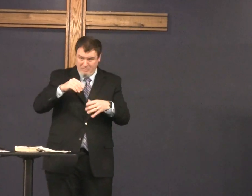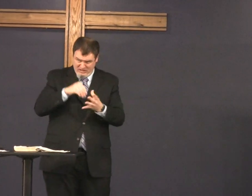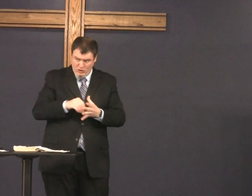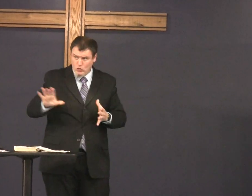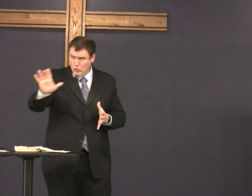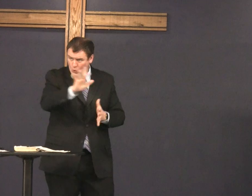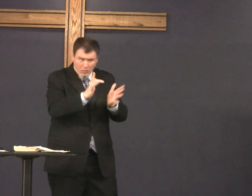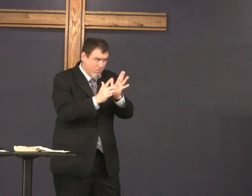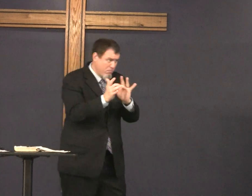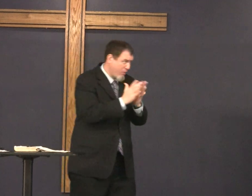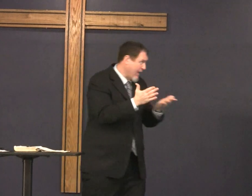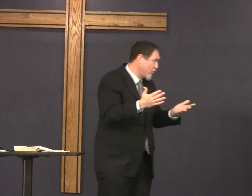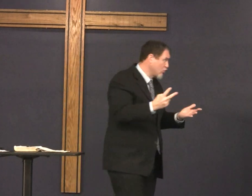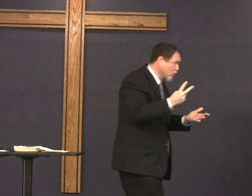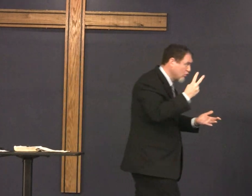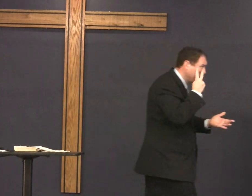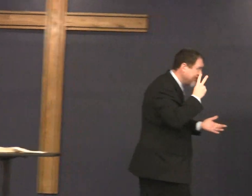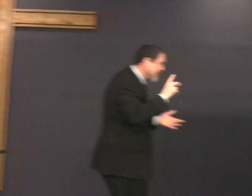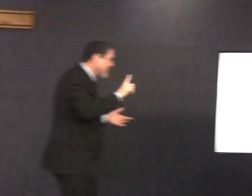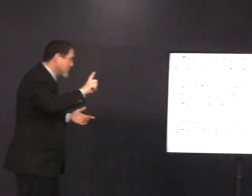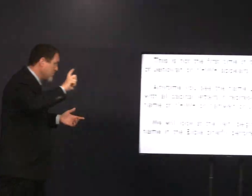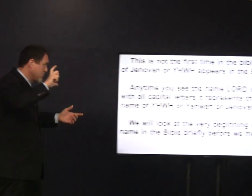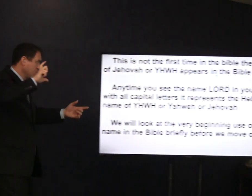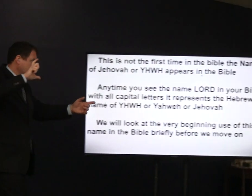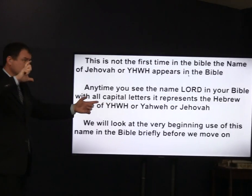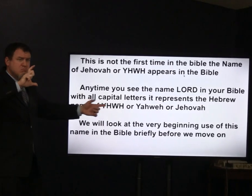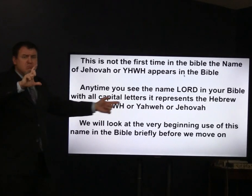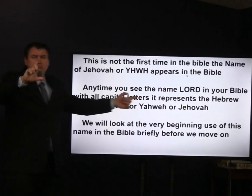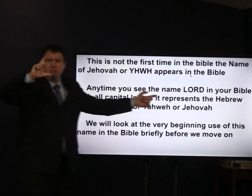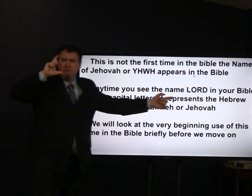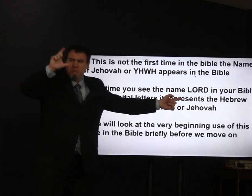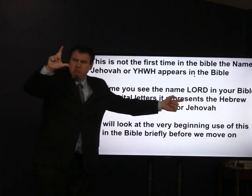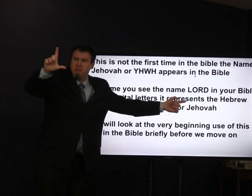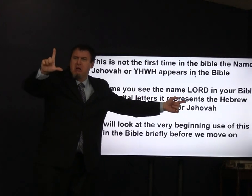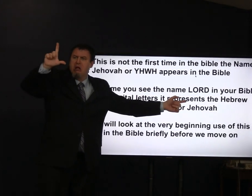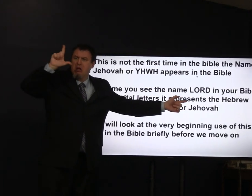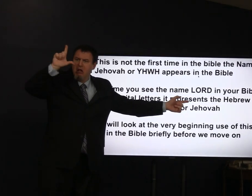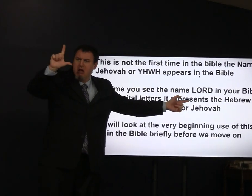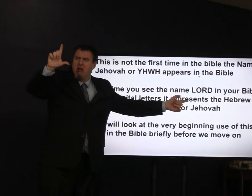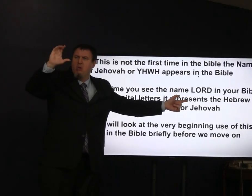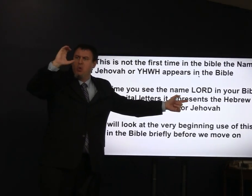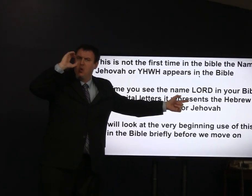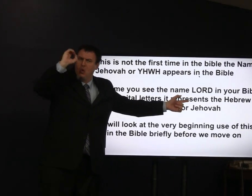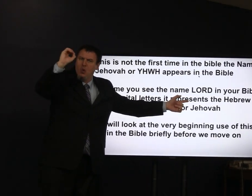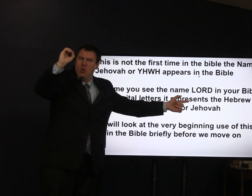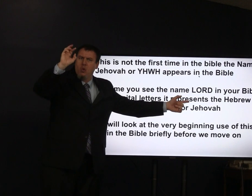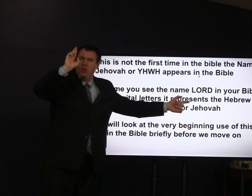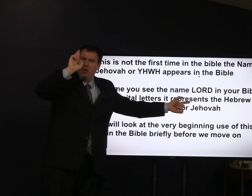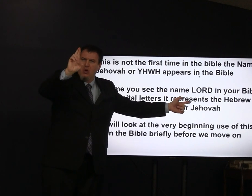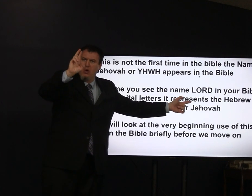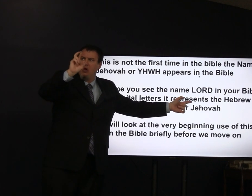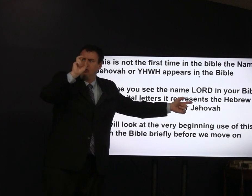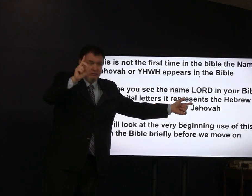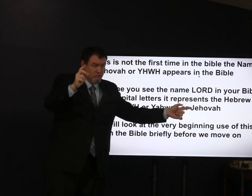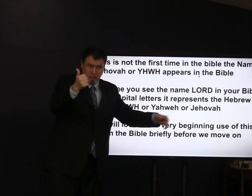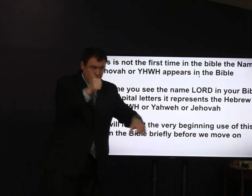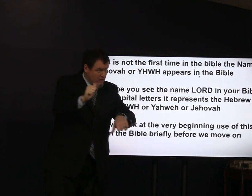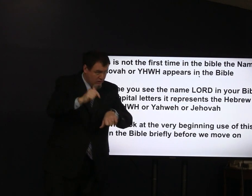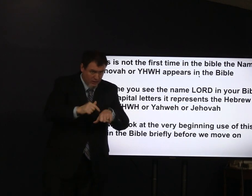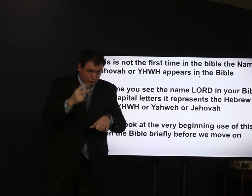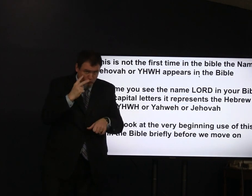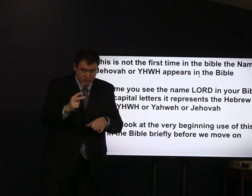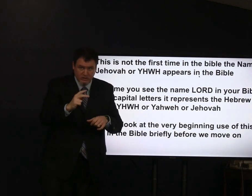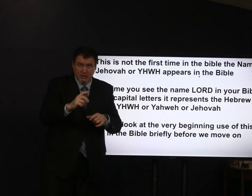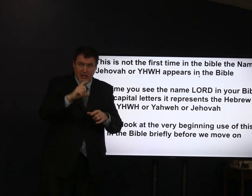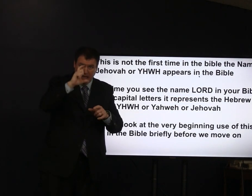anytime in your Bible you see the name Lord l-o-r-d